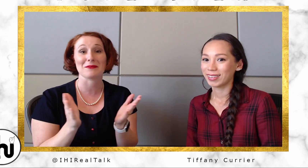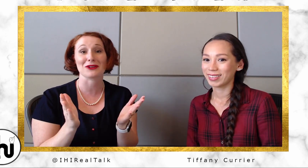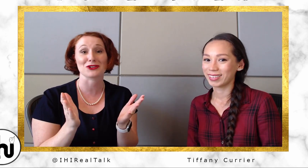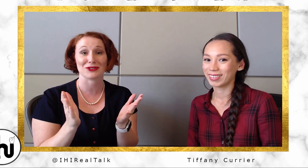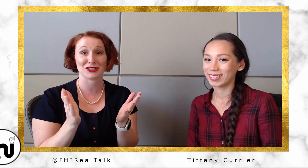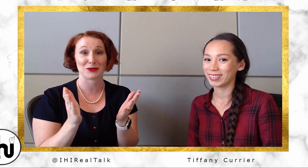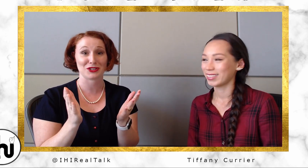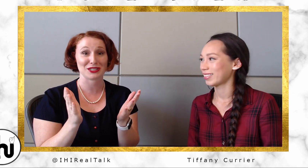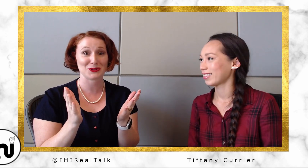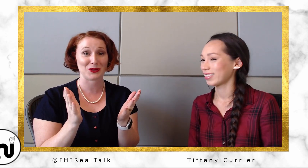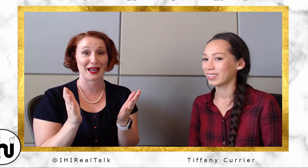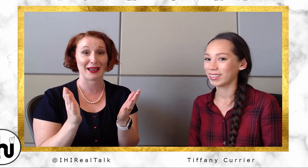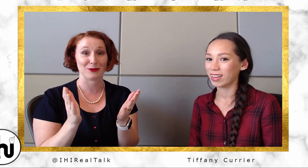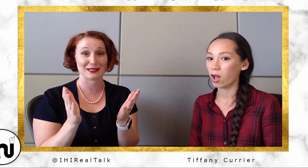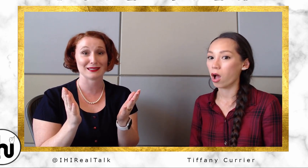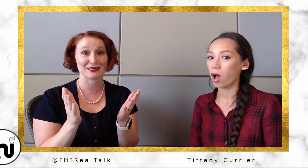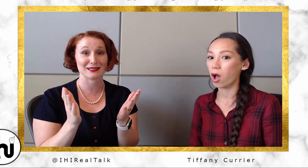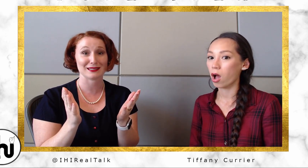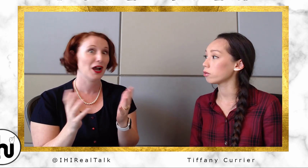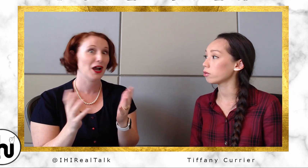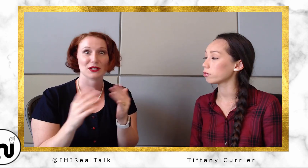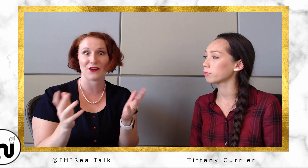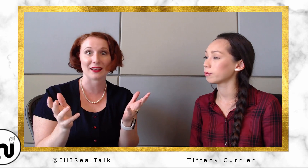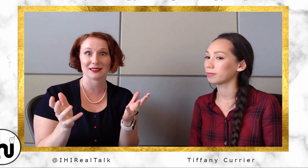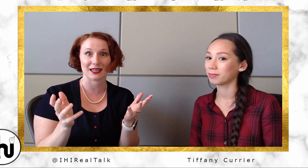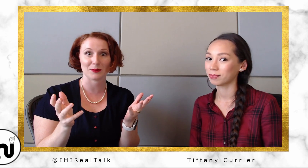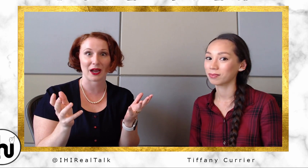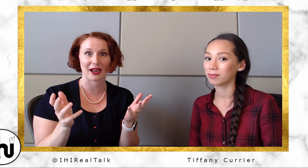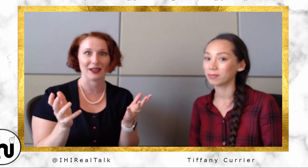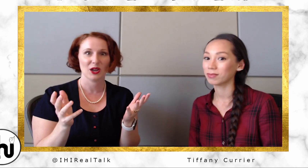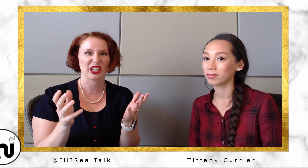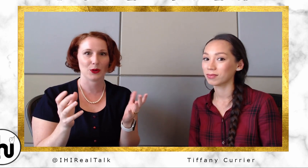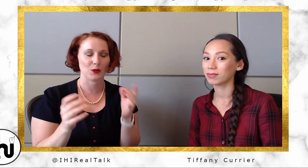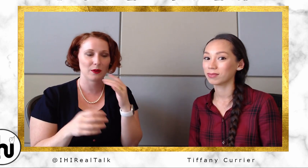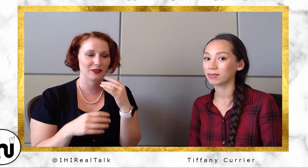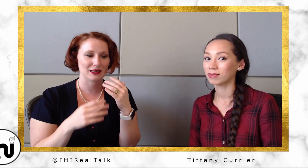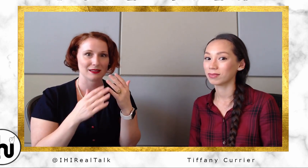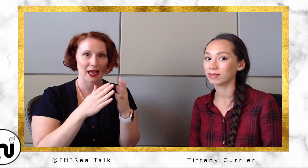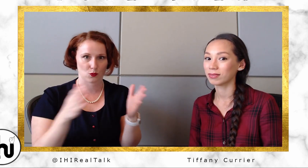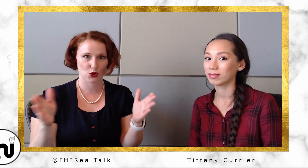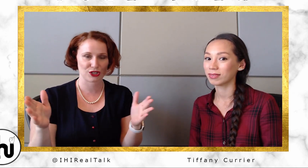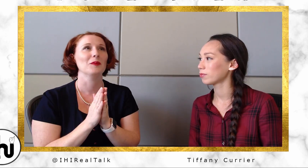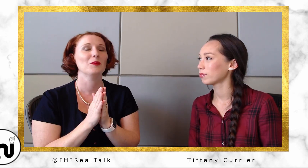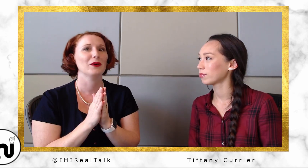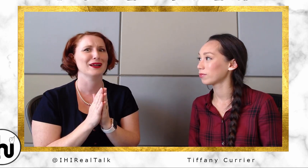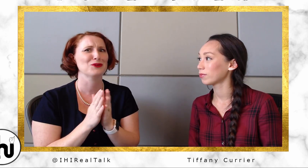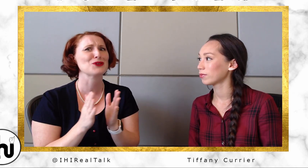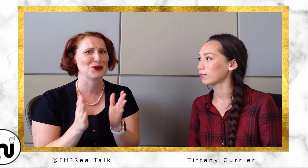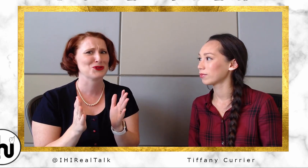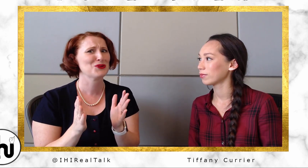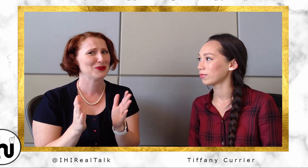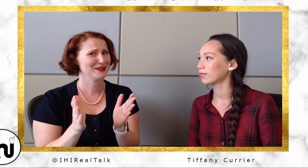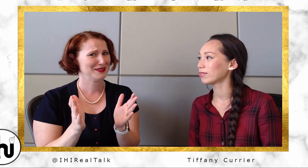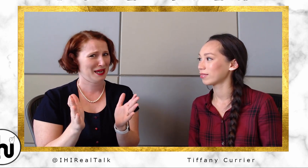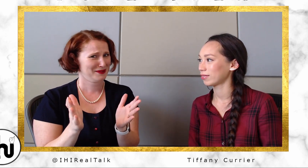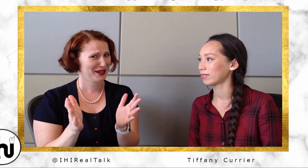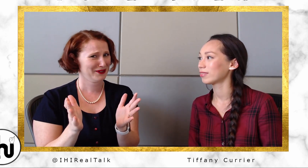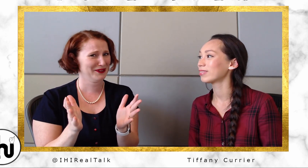when I was in college. I was fascinated by, you know, these Latin words. But it was also really was also a really long time ago.